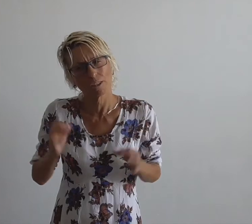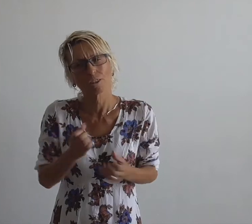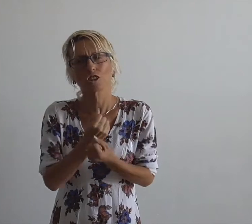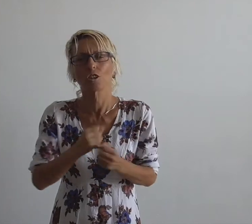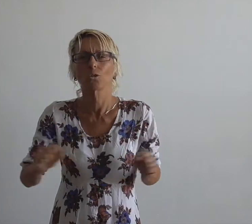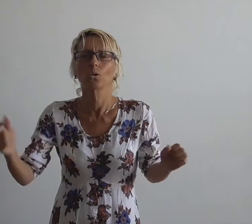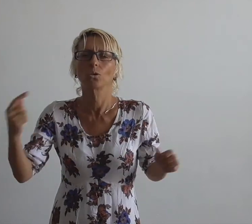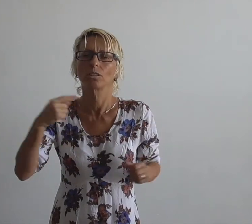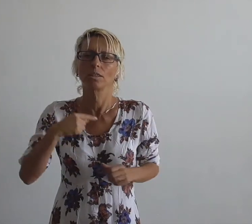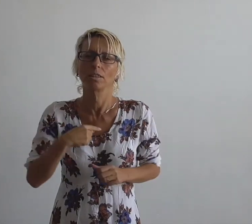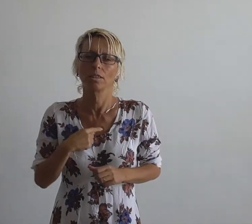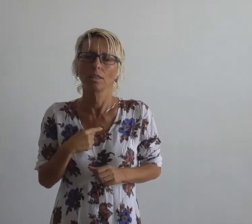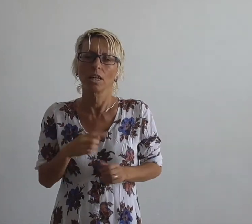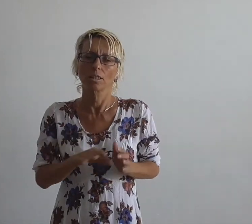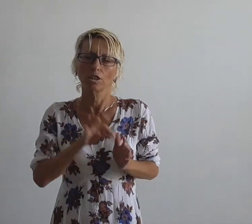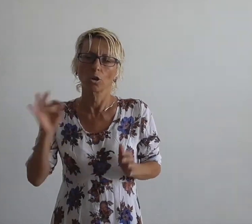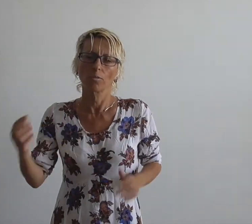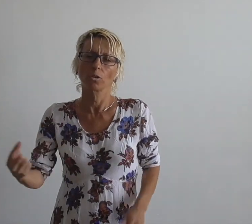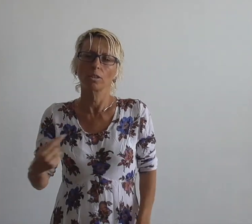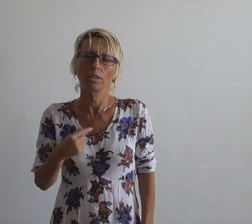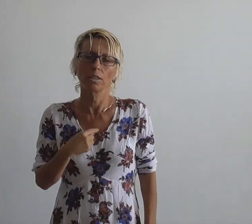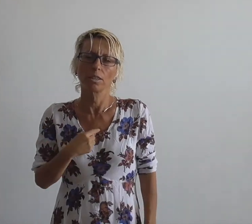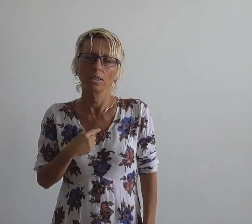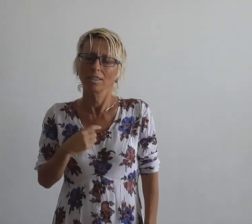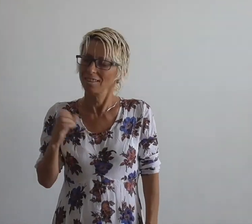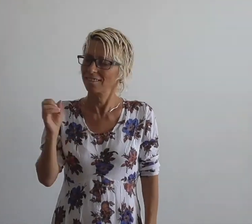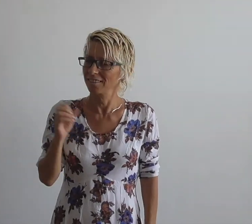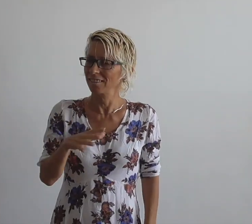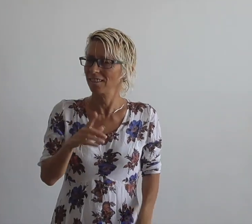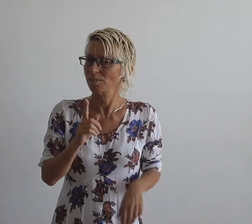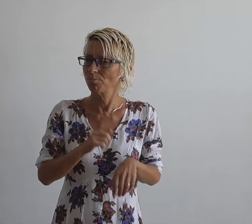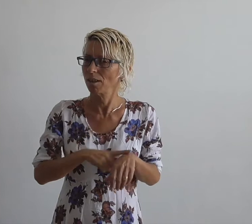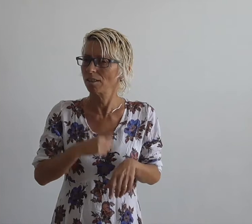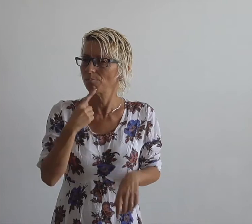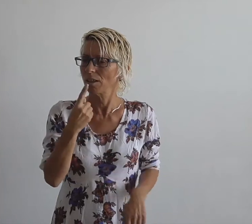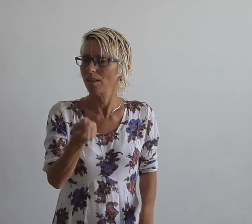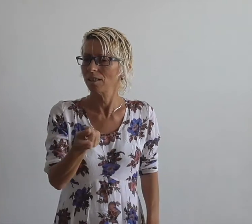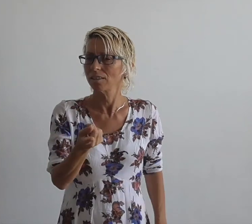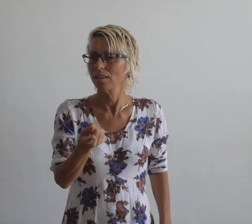The truth will set me free, will expose me It is time to say